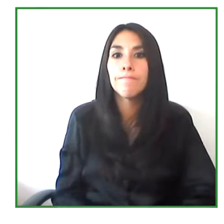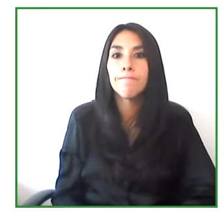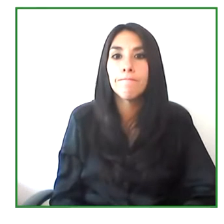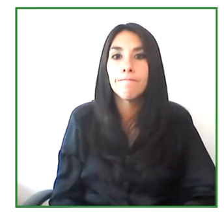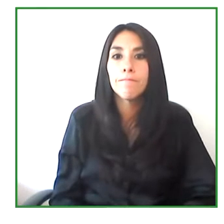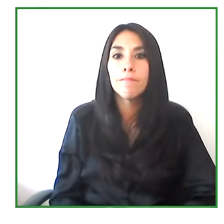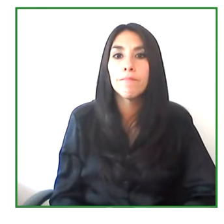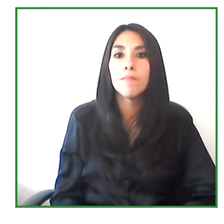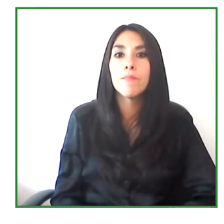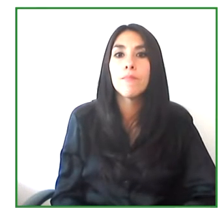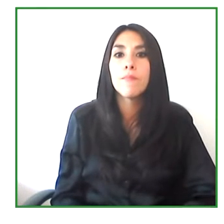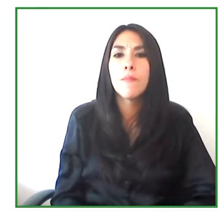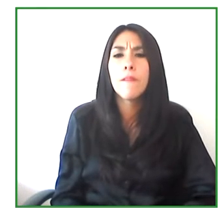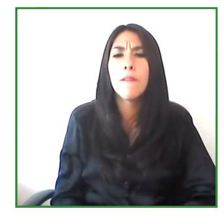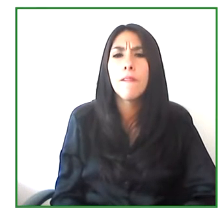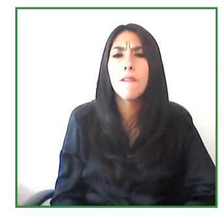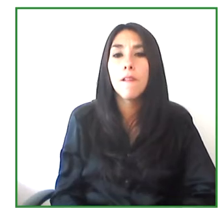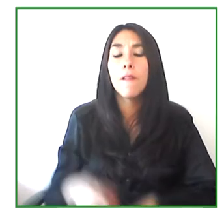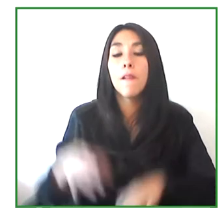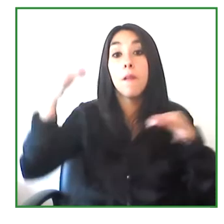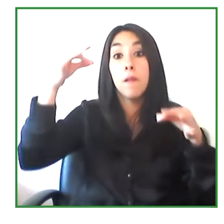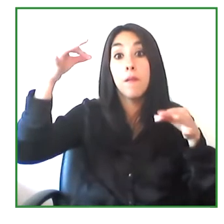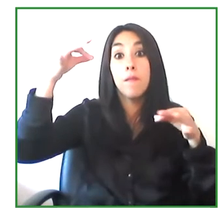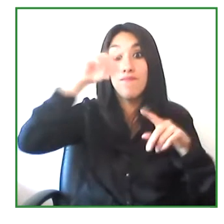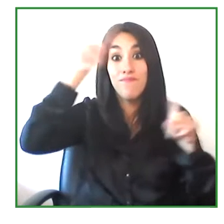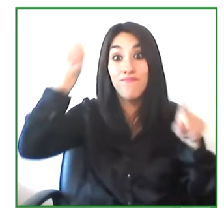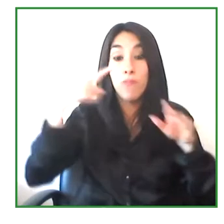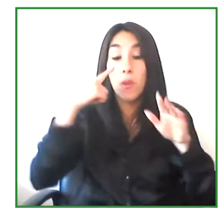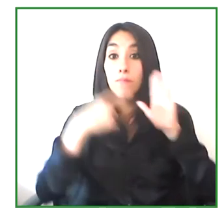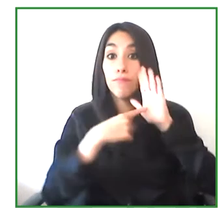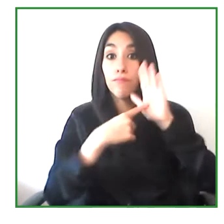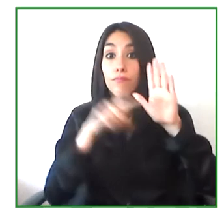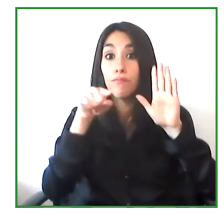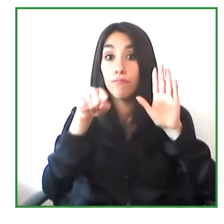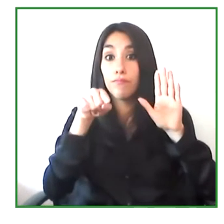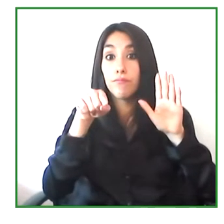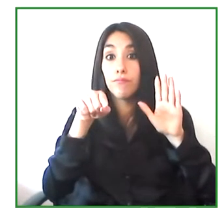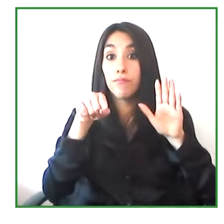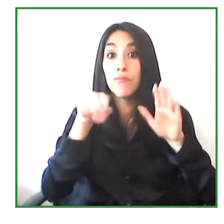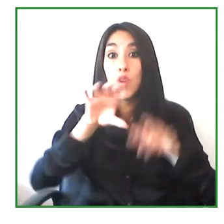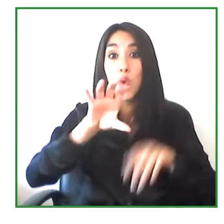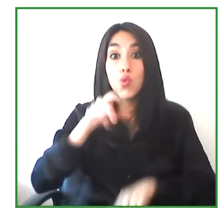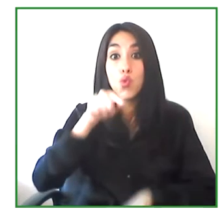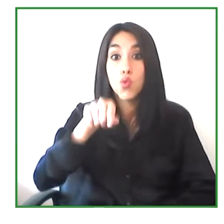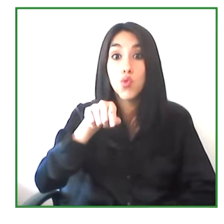based on different documents and laws that recognize the rights.